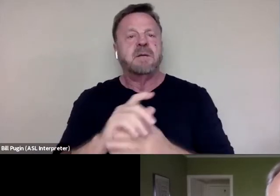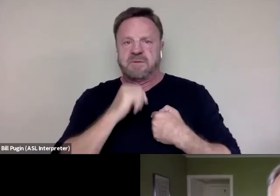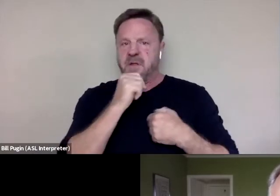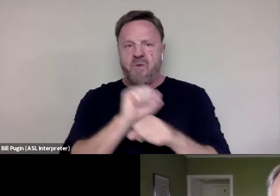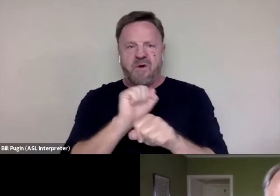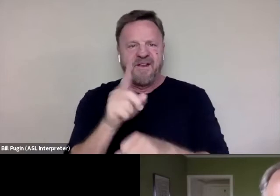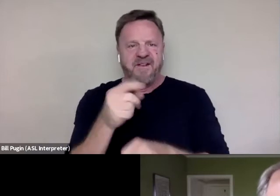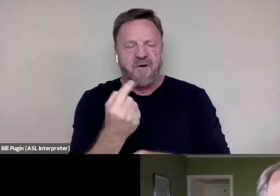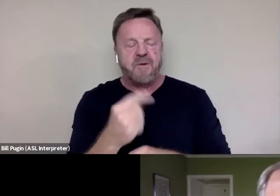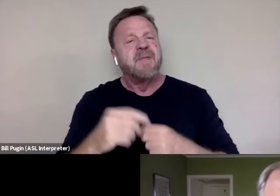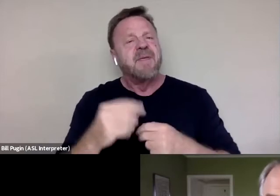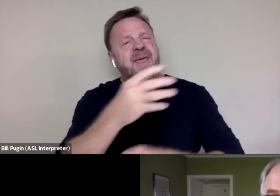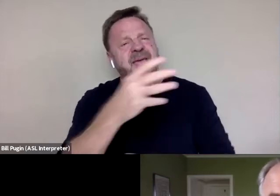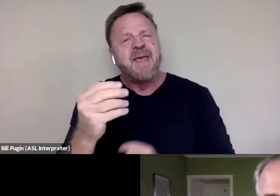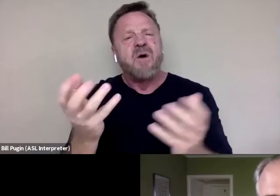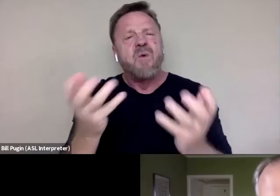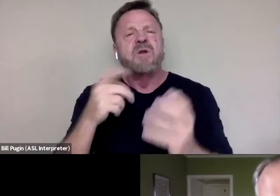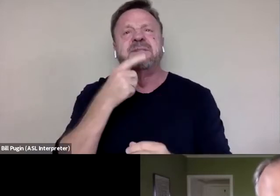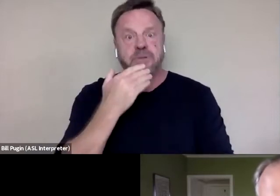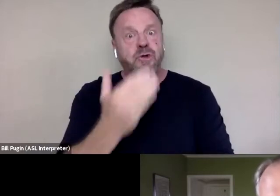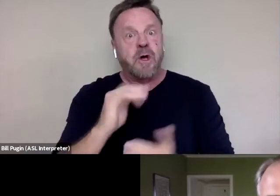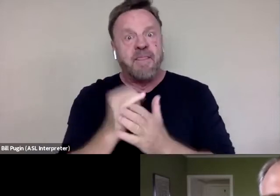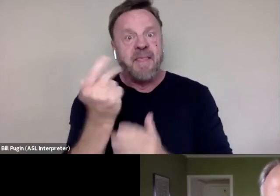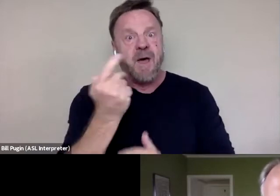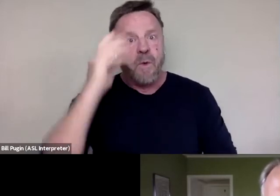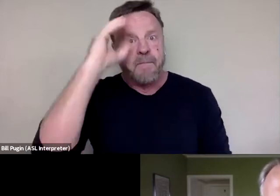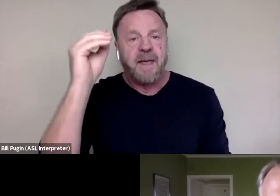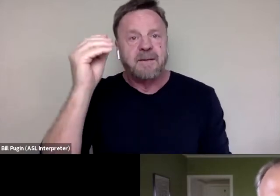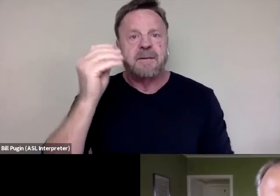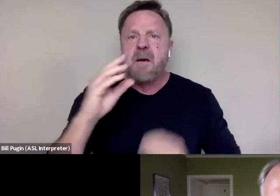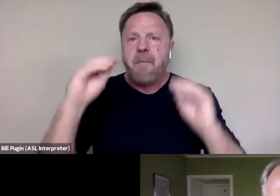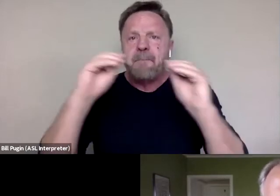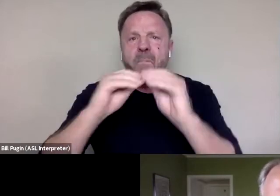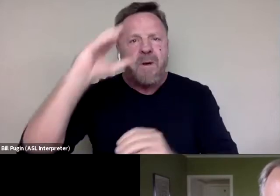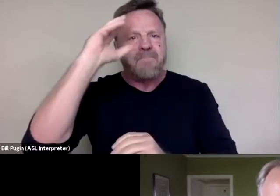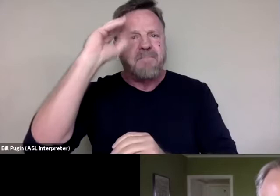Secondly, though, I'd like to say, it's good that we're men. I mean, more men need to be in this space.